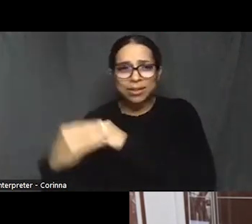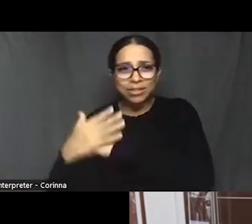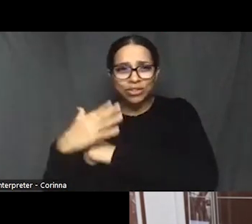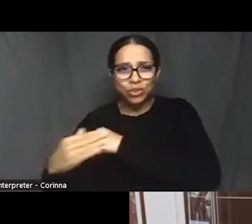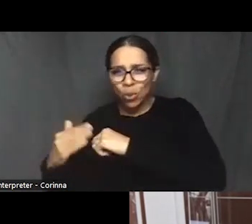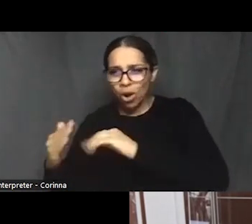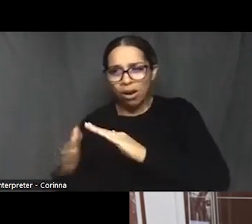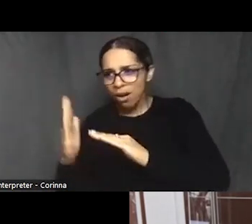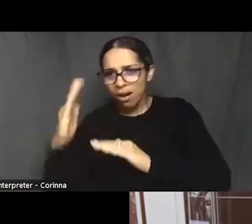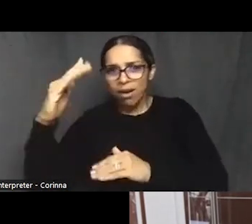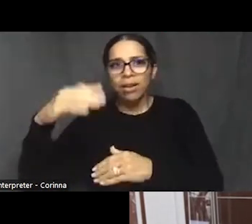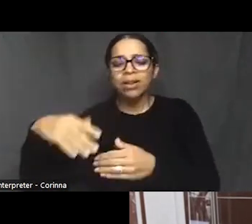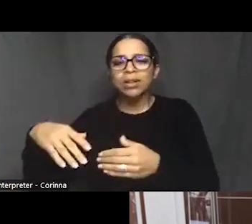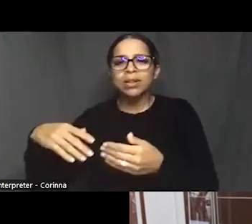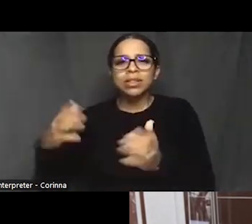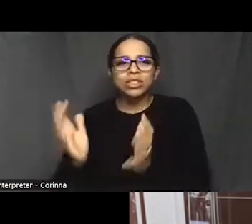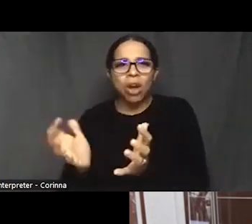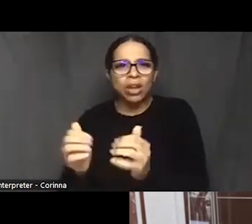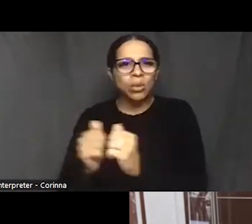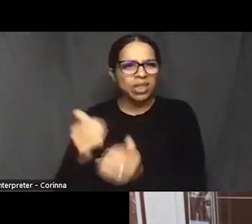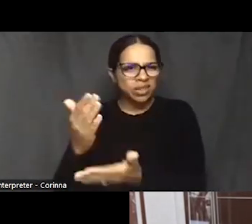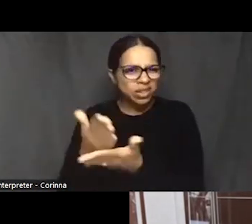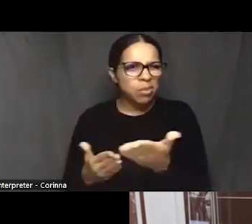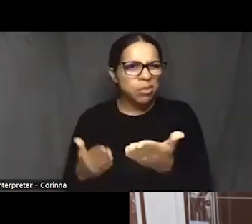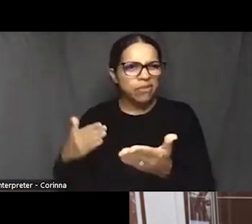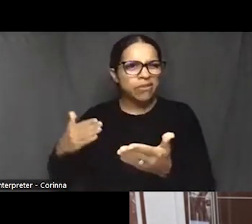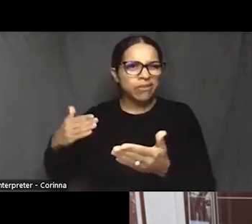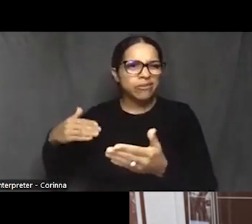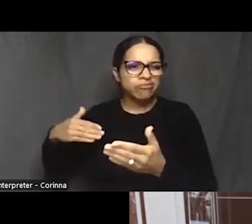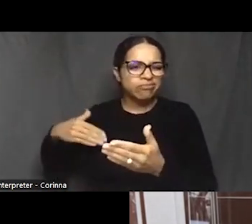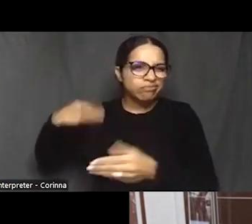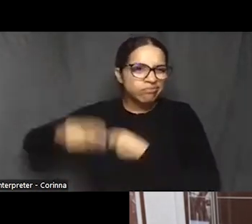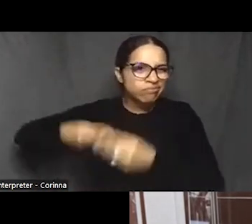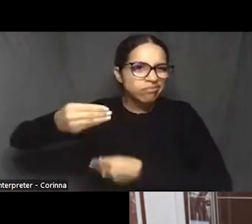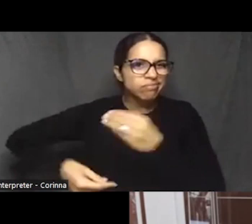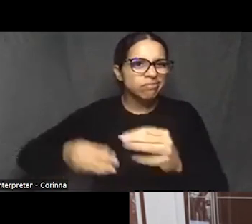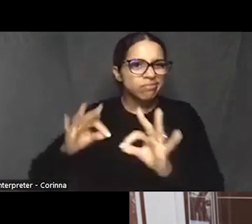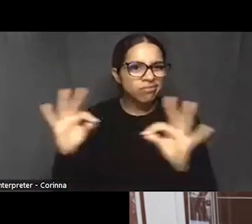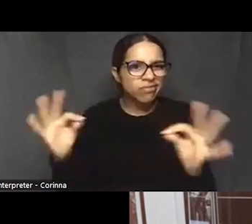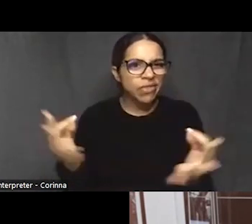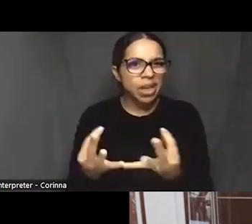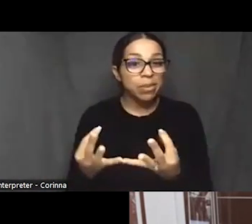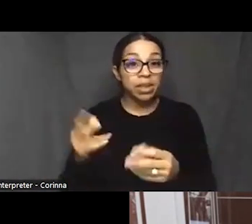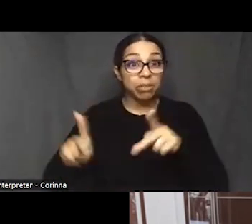the relatives of people who had been lynched or had escaped lynching,